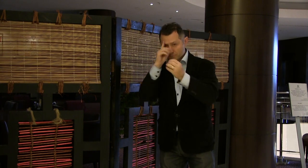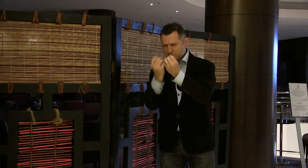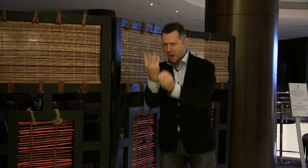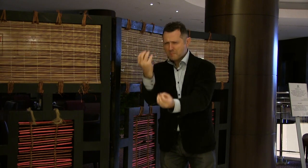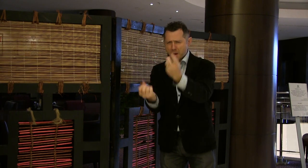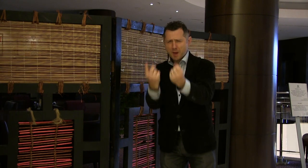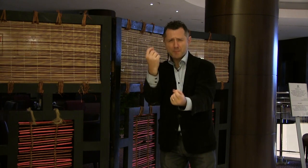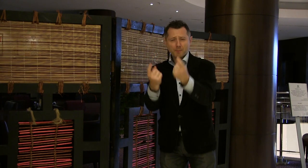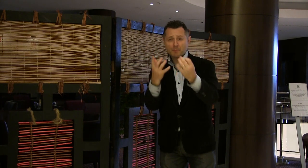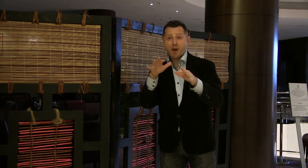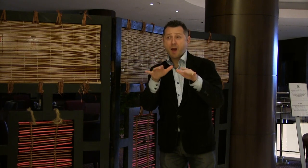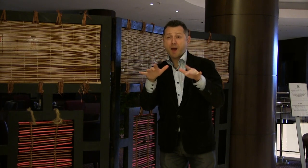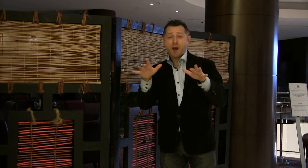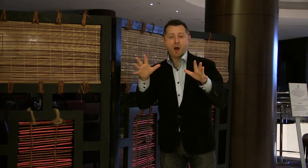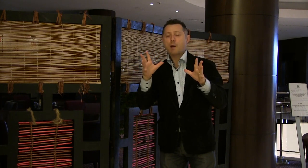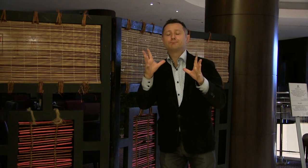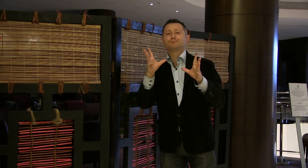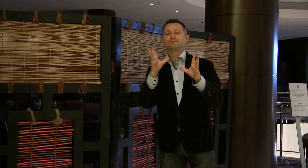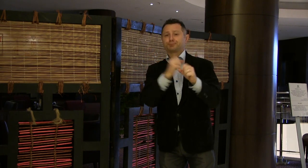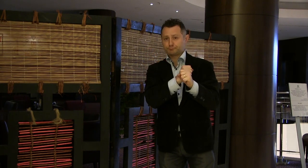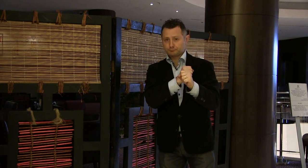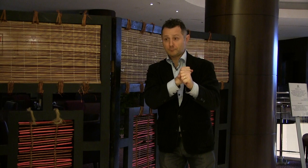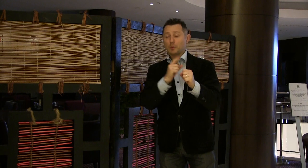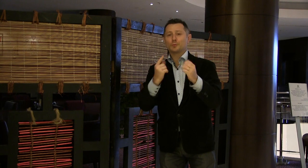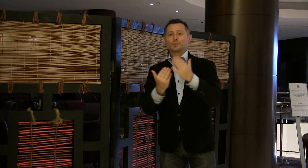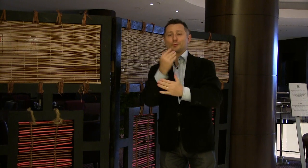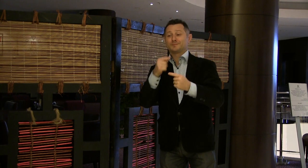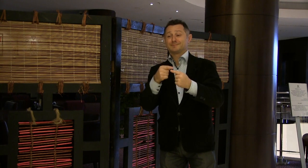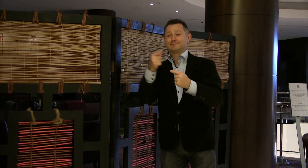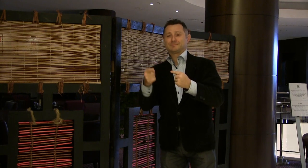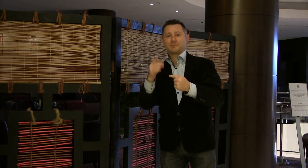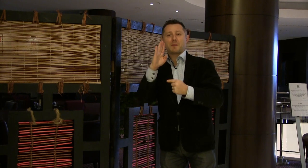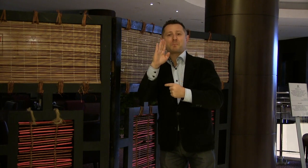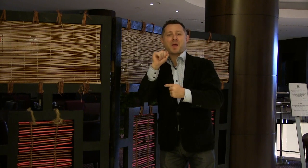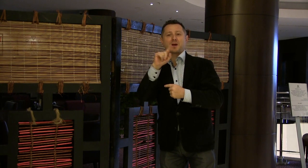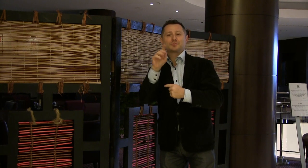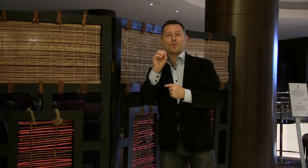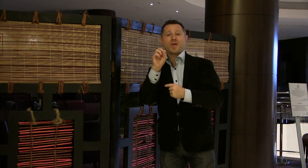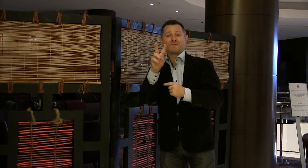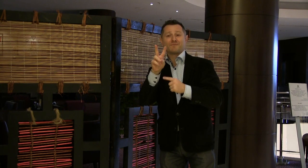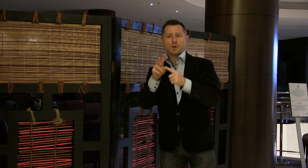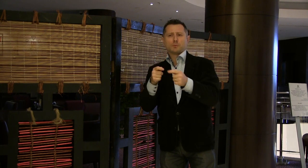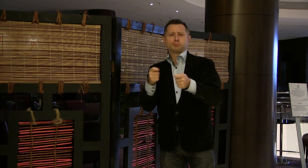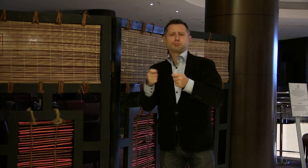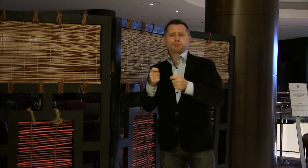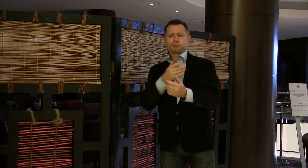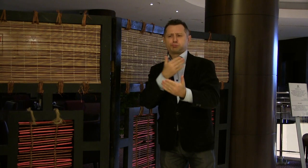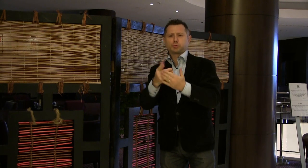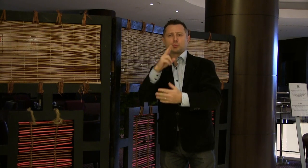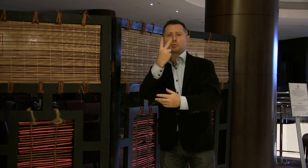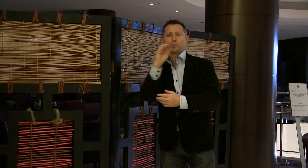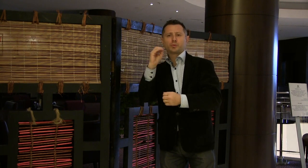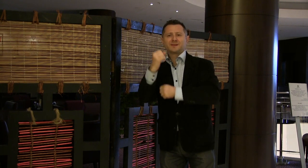ideas sprouted like trees. His life ended unexpectedly. He was succeeded by Vladimir Bazoev, who has been MosVOG president for 20 years.